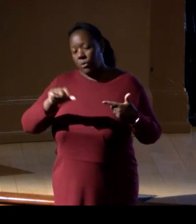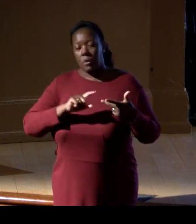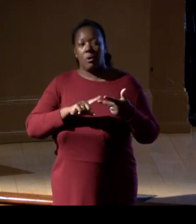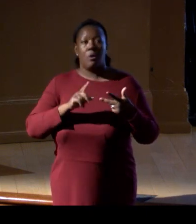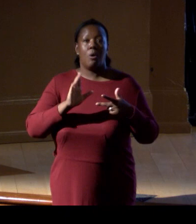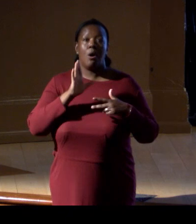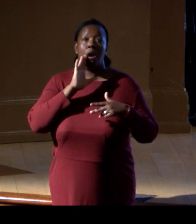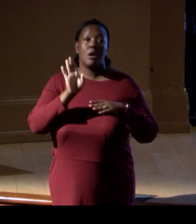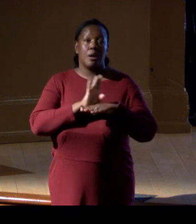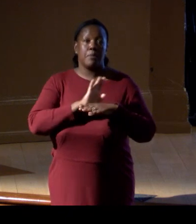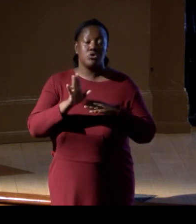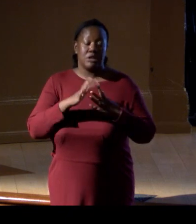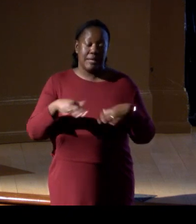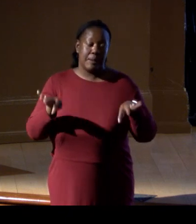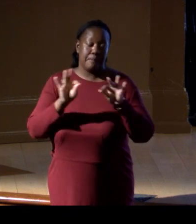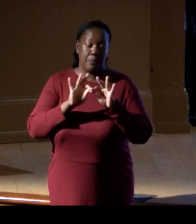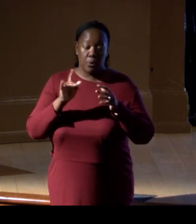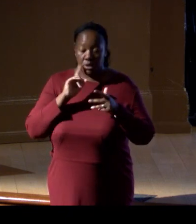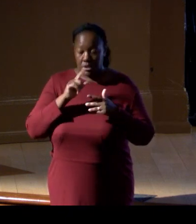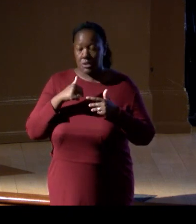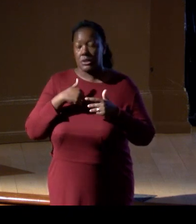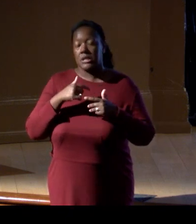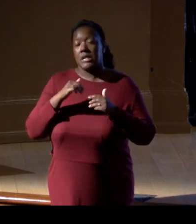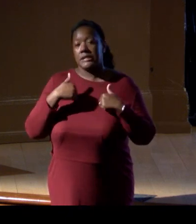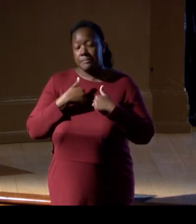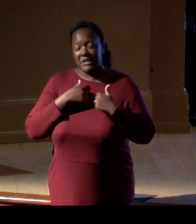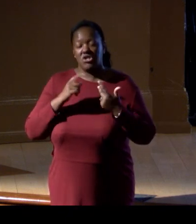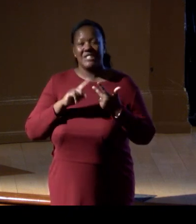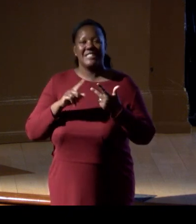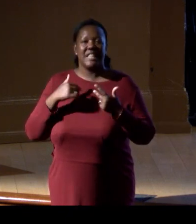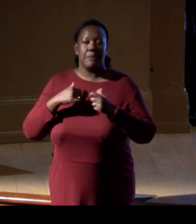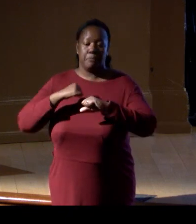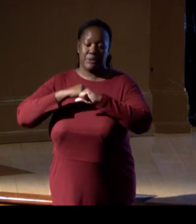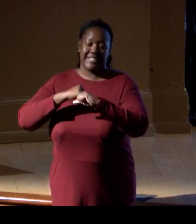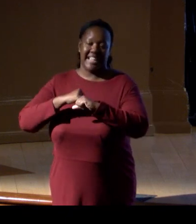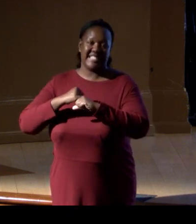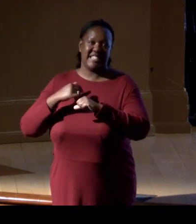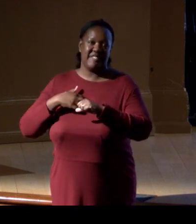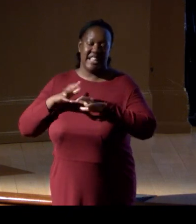and protected and invasive taxa. We will democratize our collections,